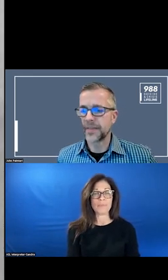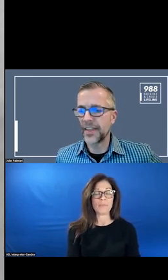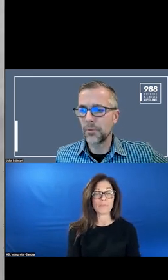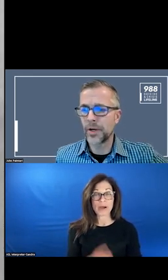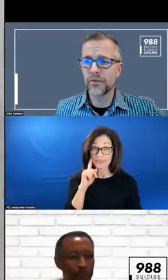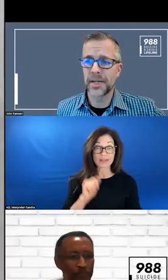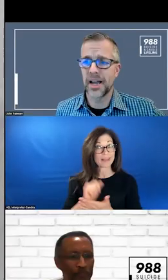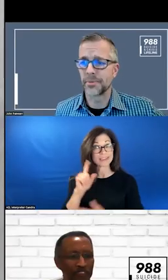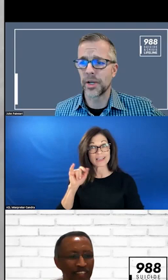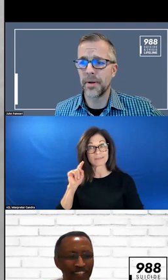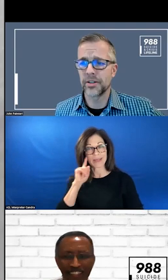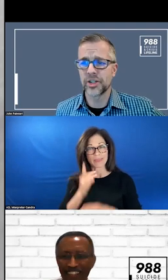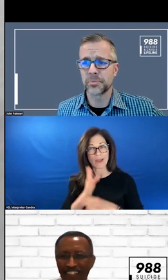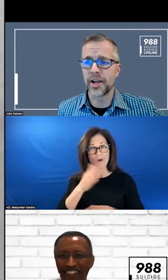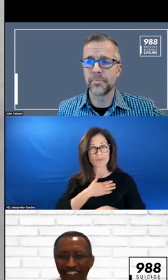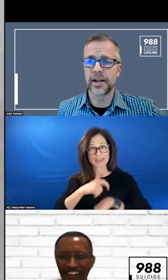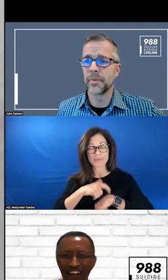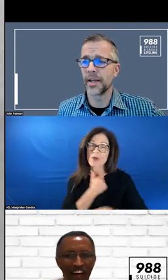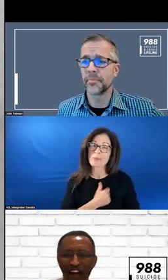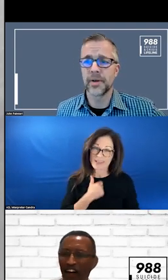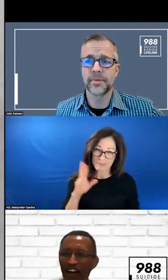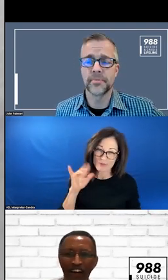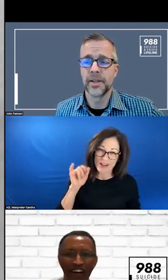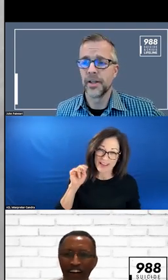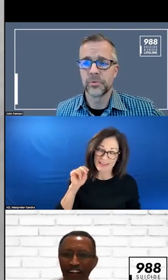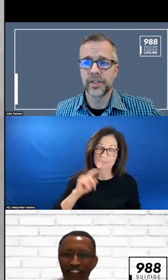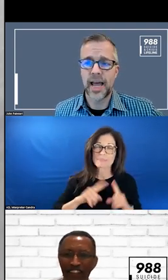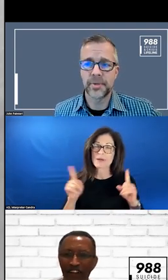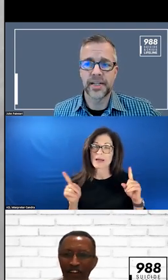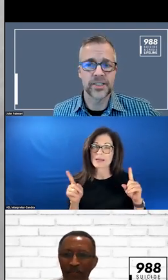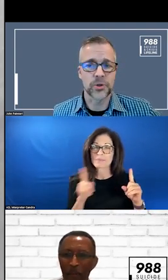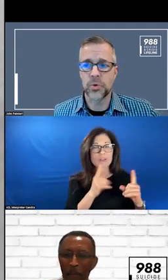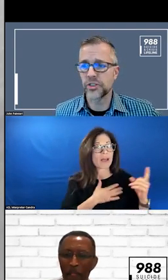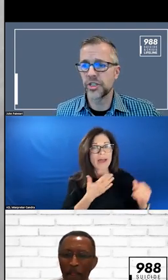I THINK I WENT OVER MY TIME. I APOLOGIZE BRIAN. I AM EXCITED TO ANSWER QUESTIONS.